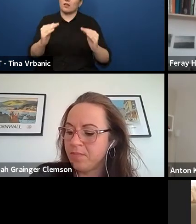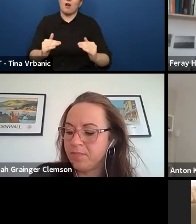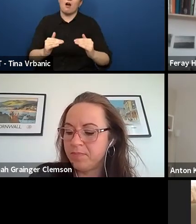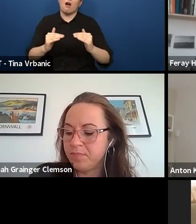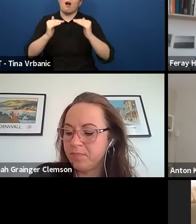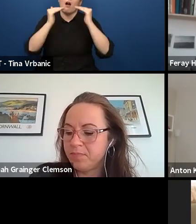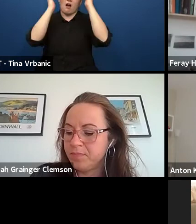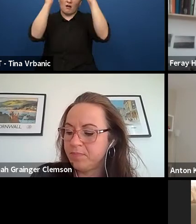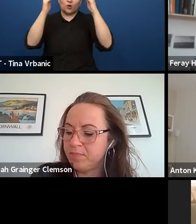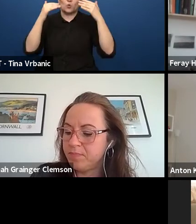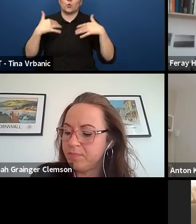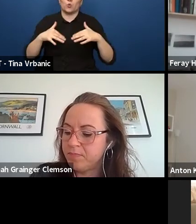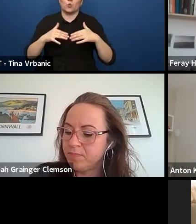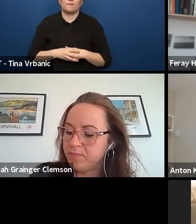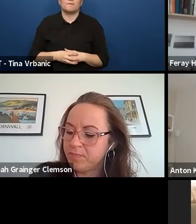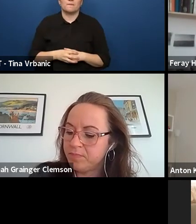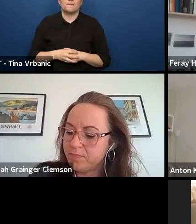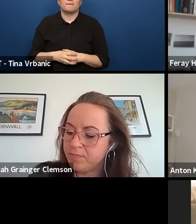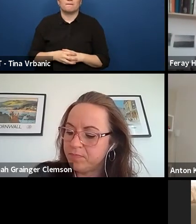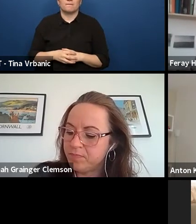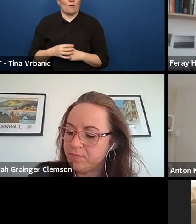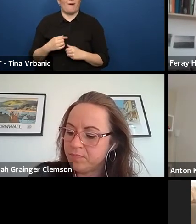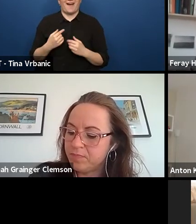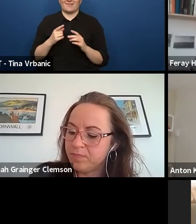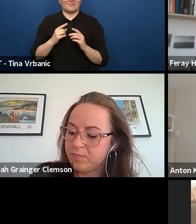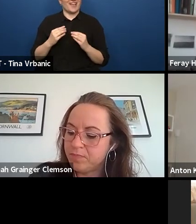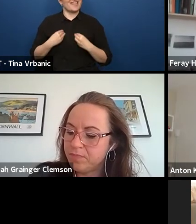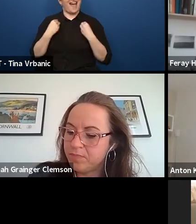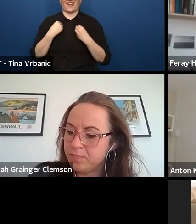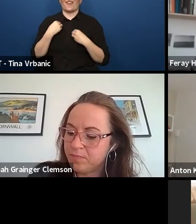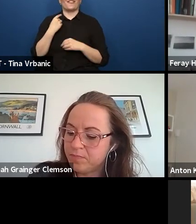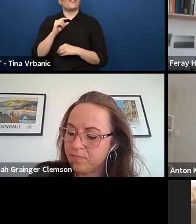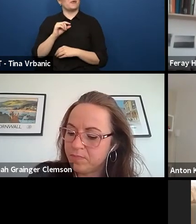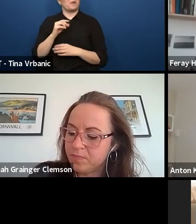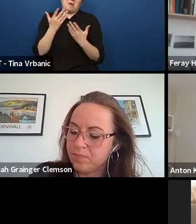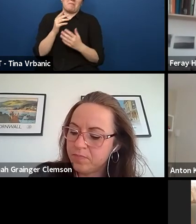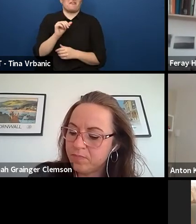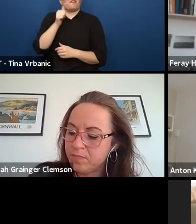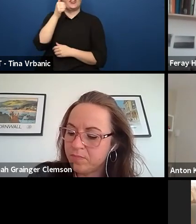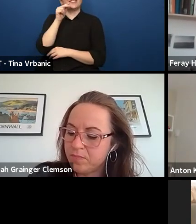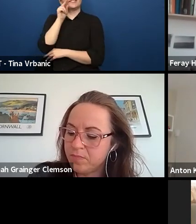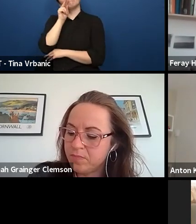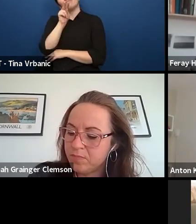It's perhaps their first experience. So they need to like it